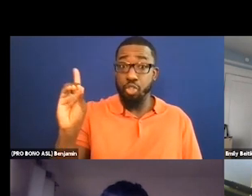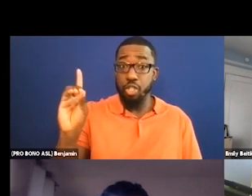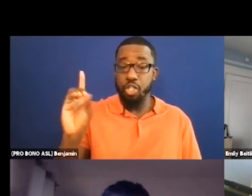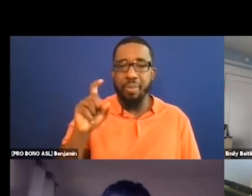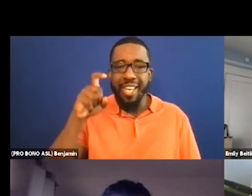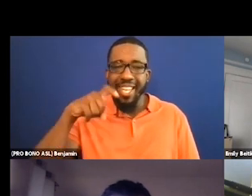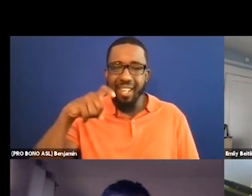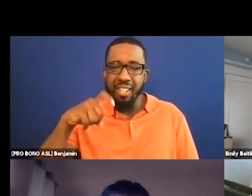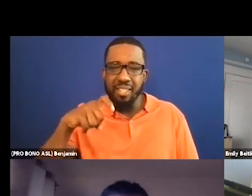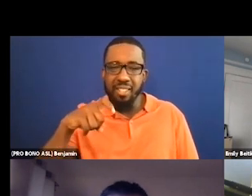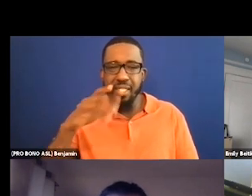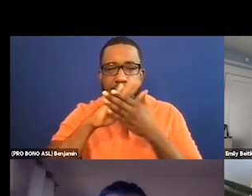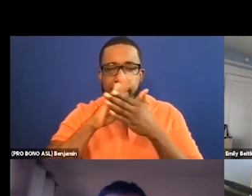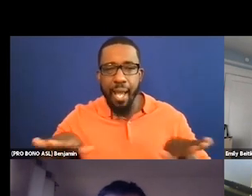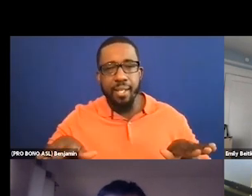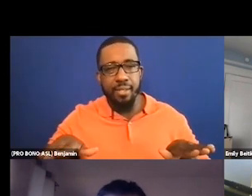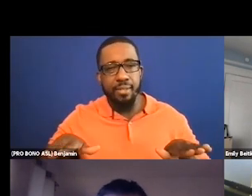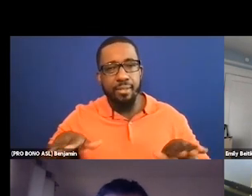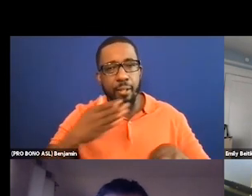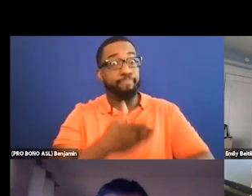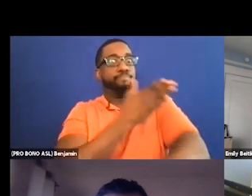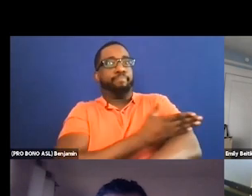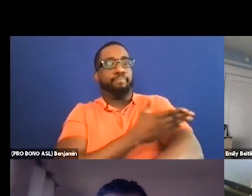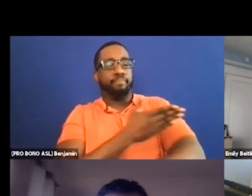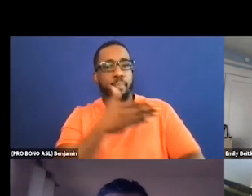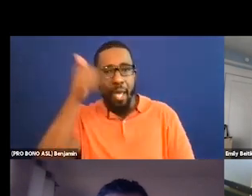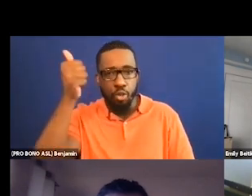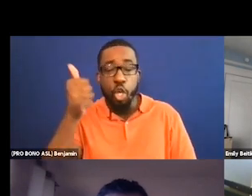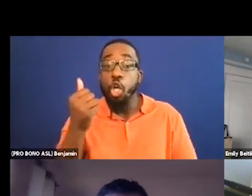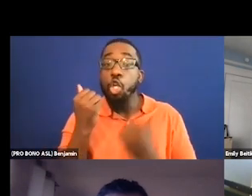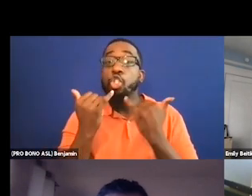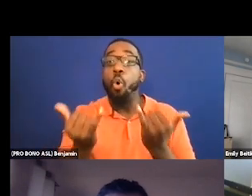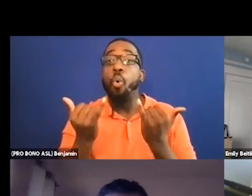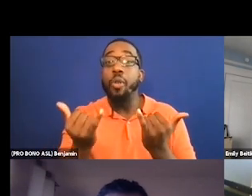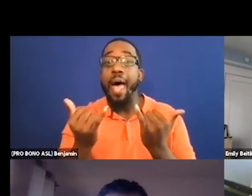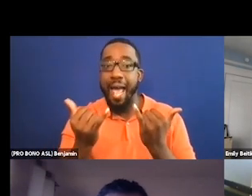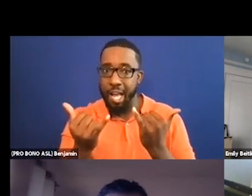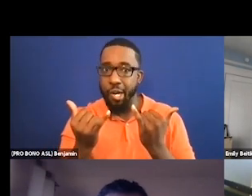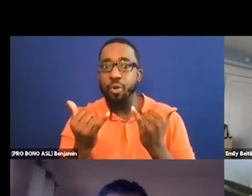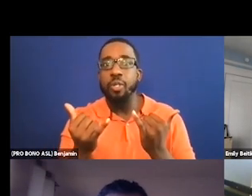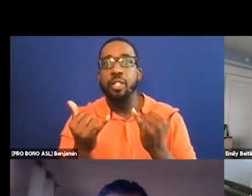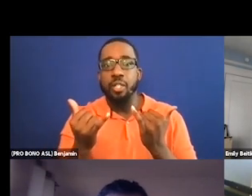So then we're working with the filmmaker to say, okay, but you need the best audio description writer and the